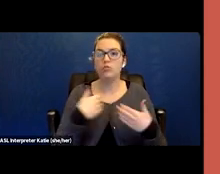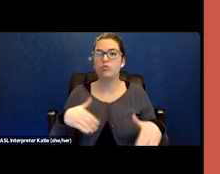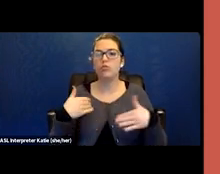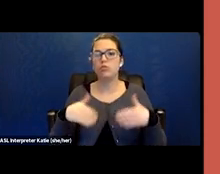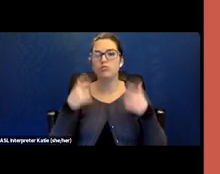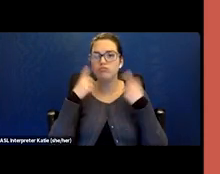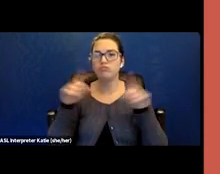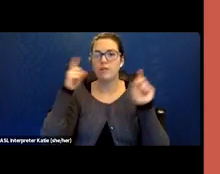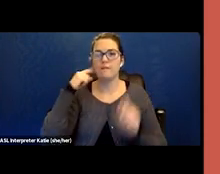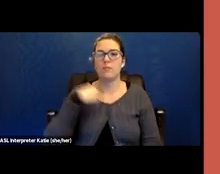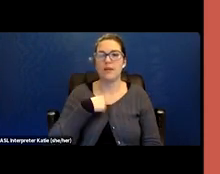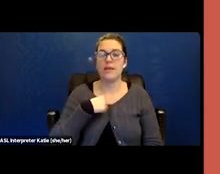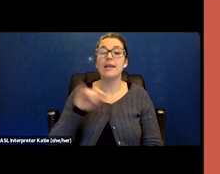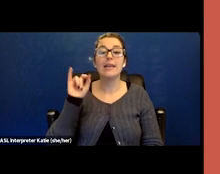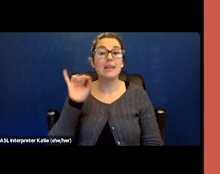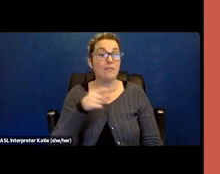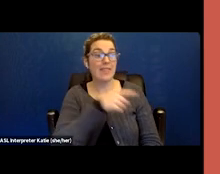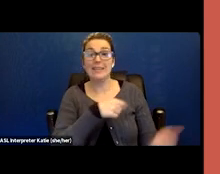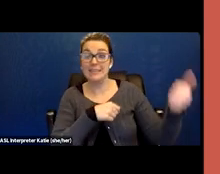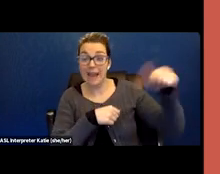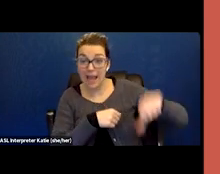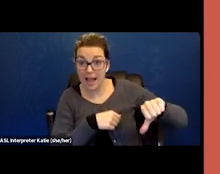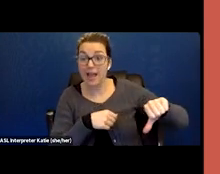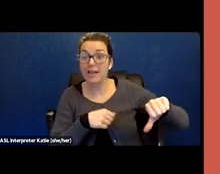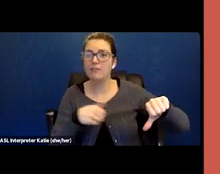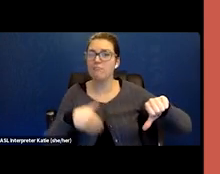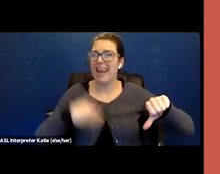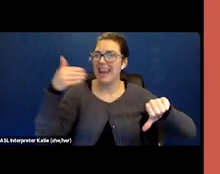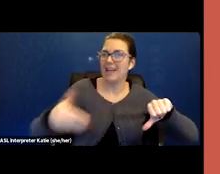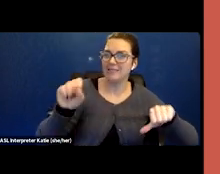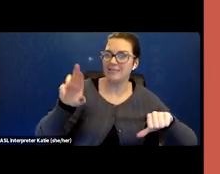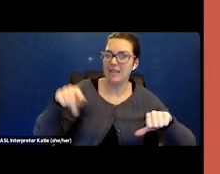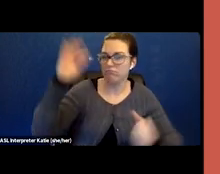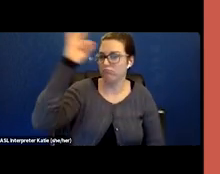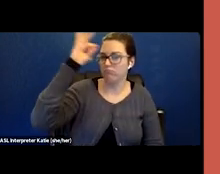If that didn't go through, where I'd be today. 'Cause I had zero income.